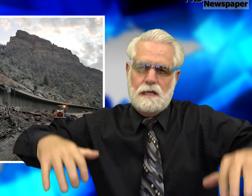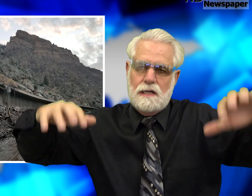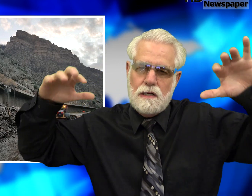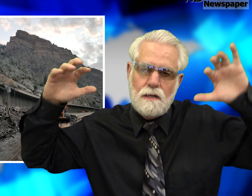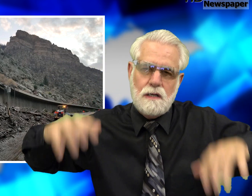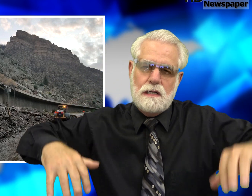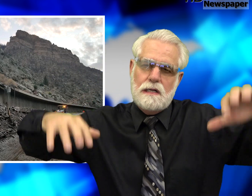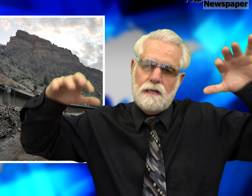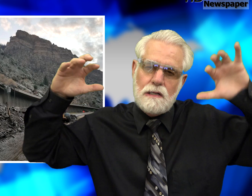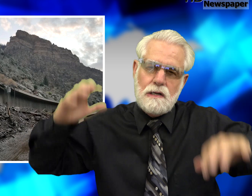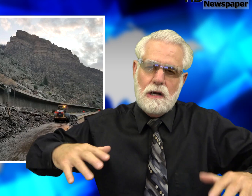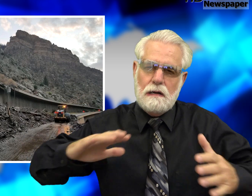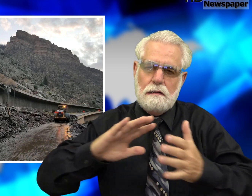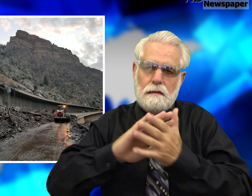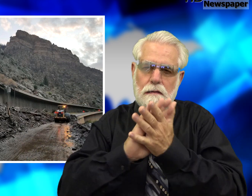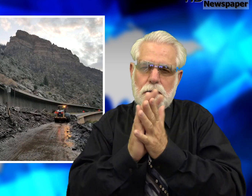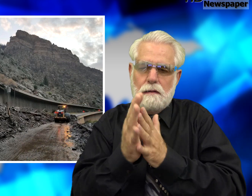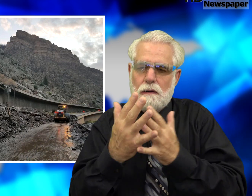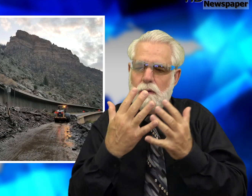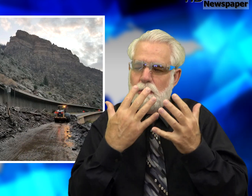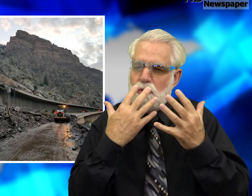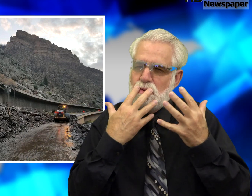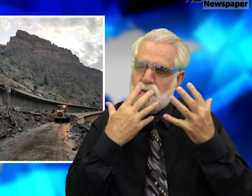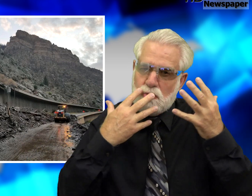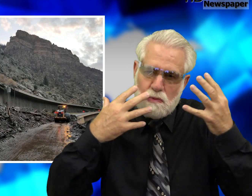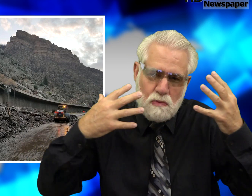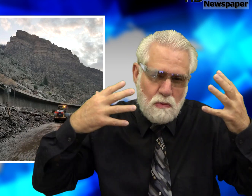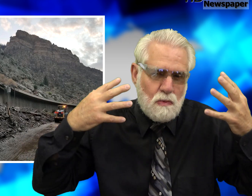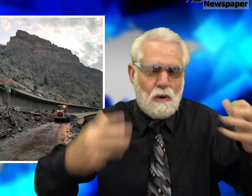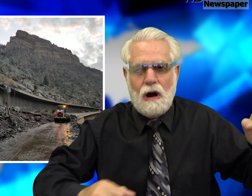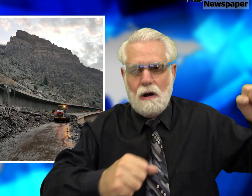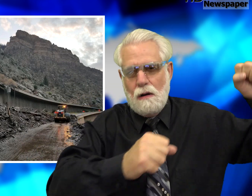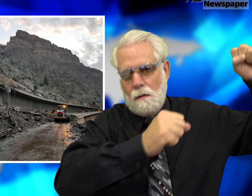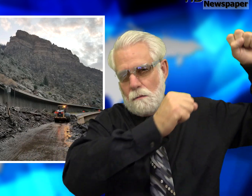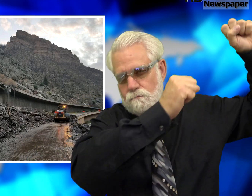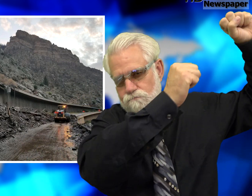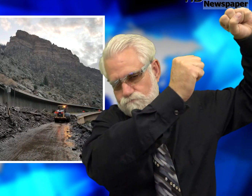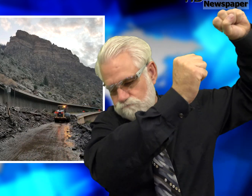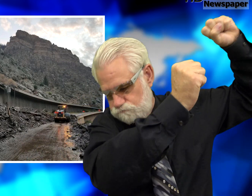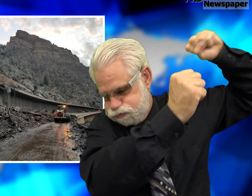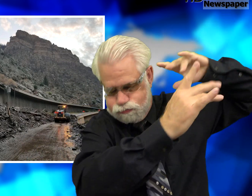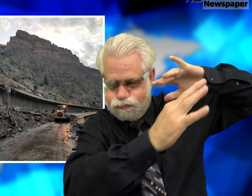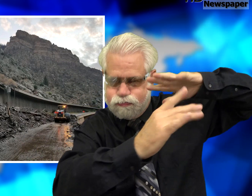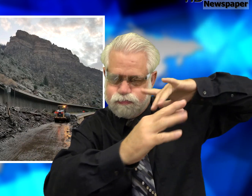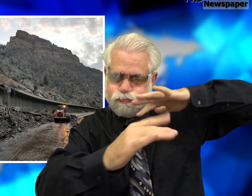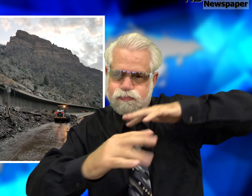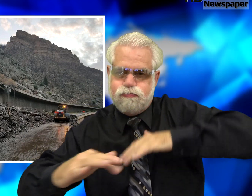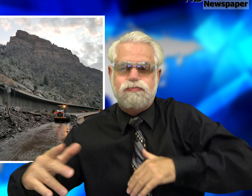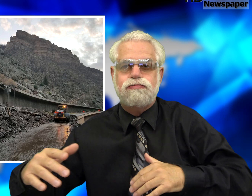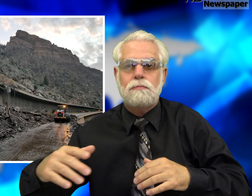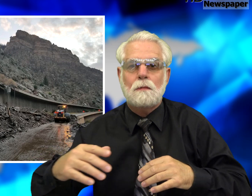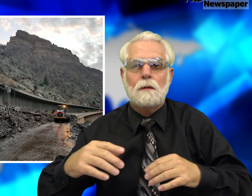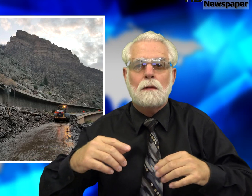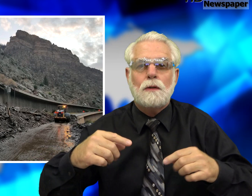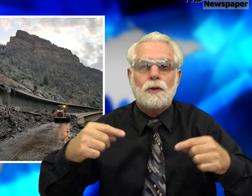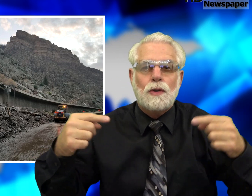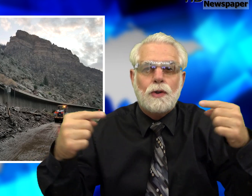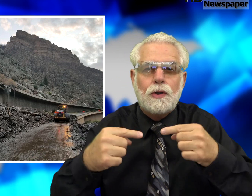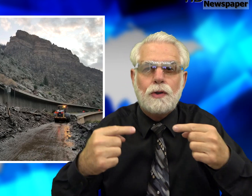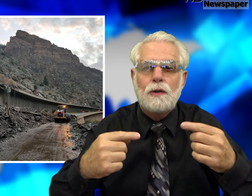Due to much rain. Ground became so wet that caused rocks to slide.